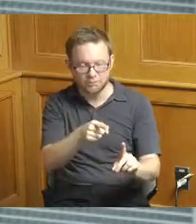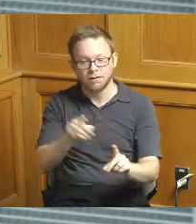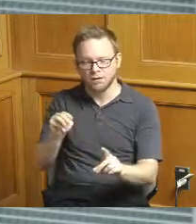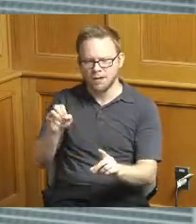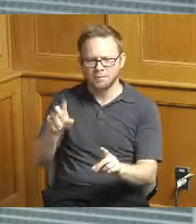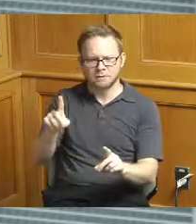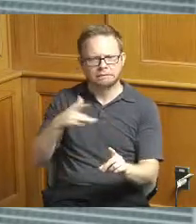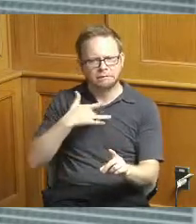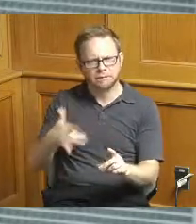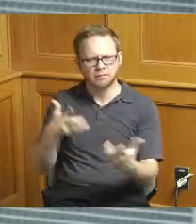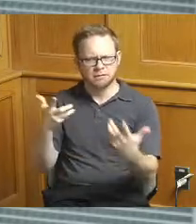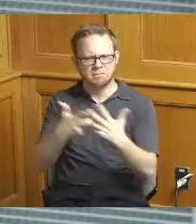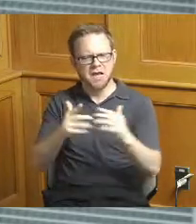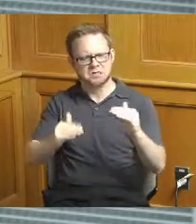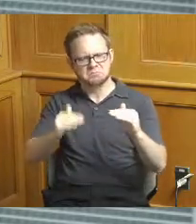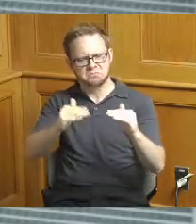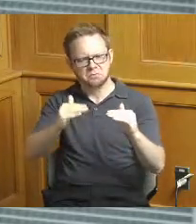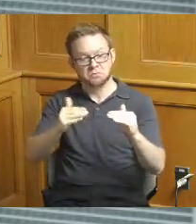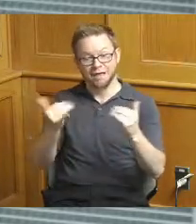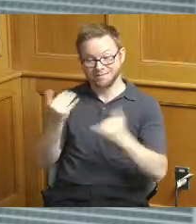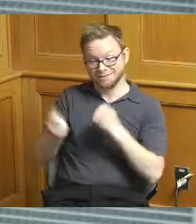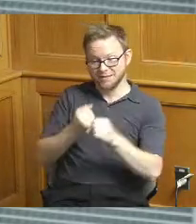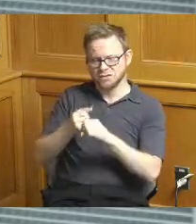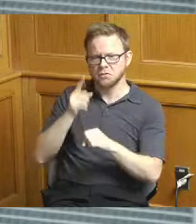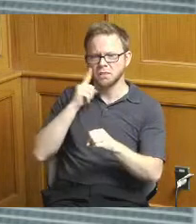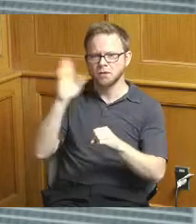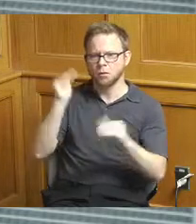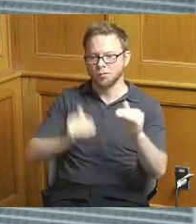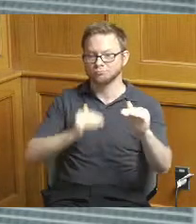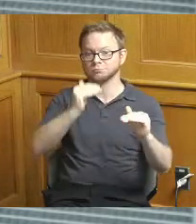on track to actually exceed that so I don't think that's a good indicator necessary that you're